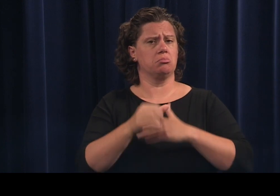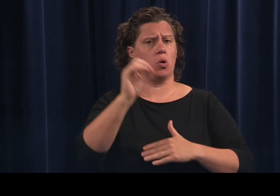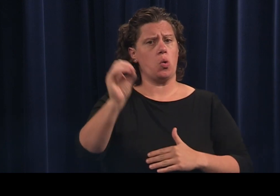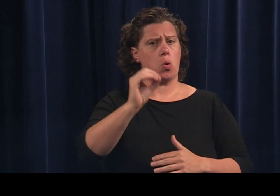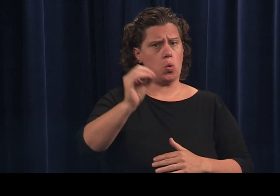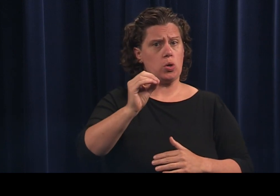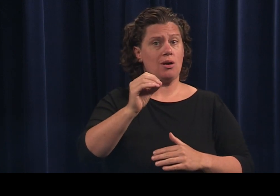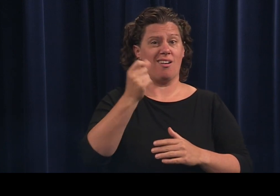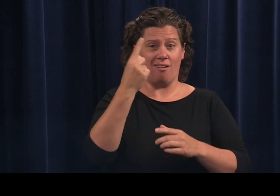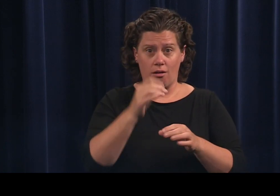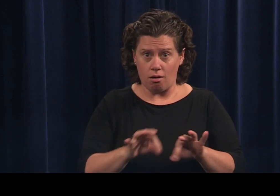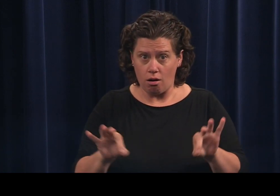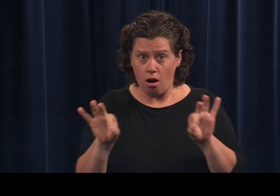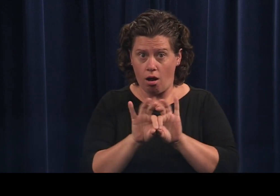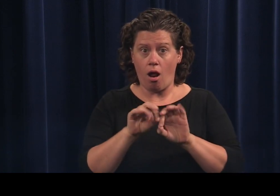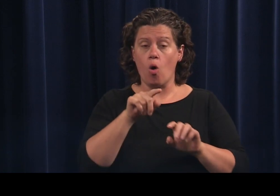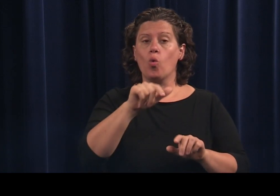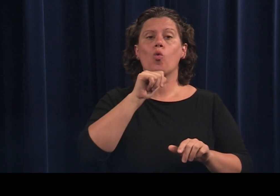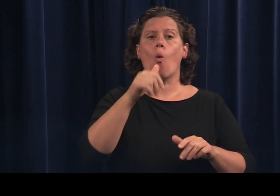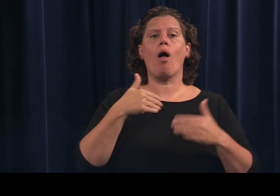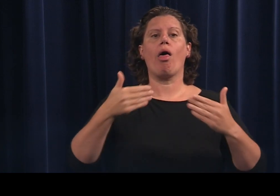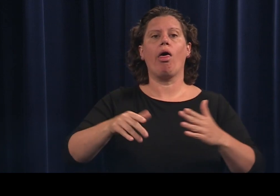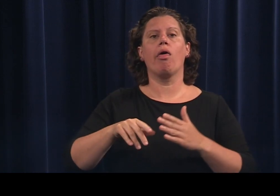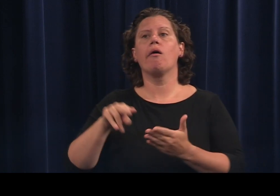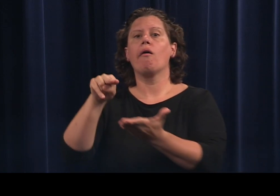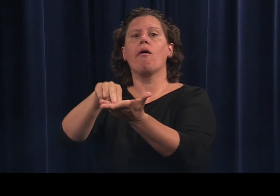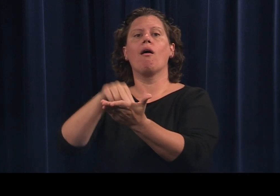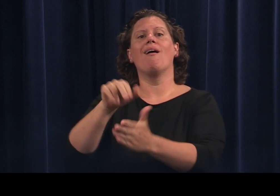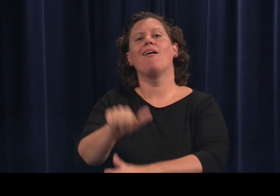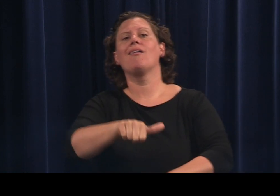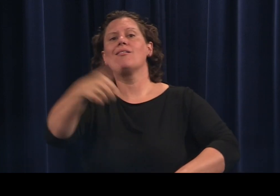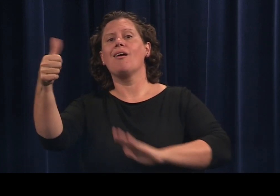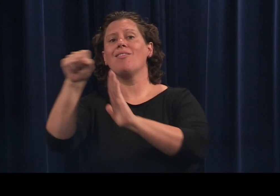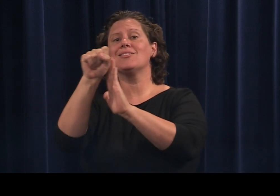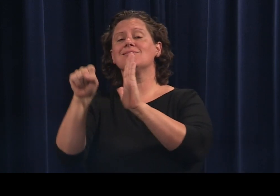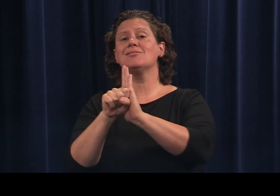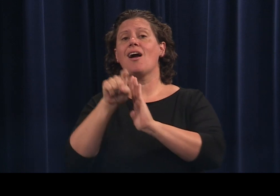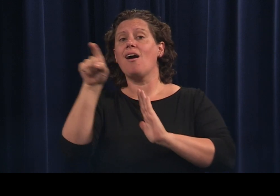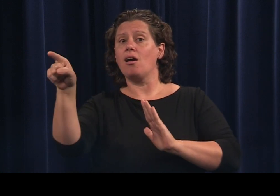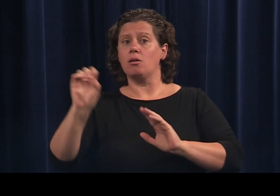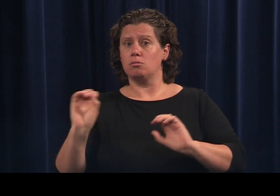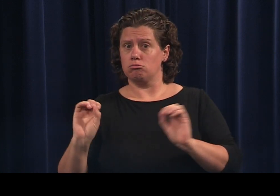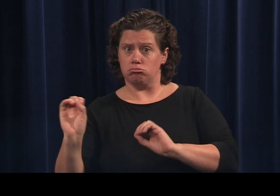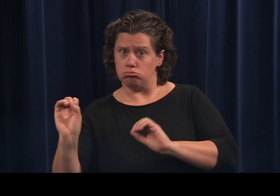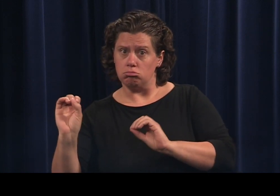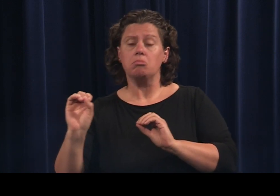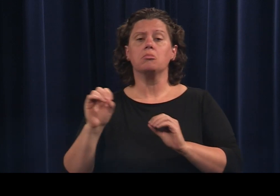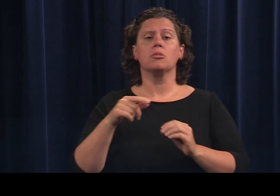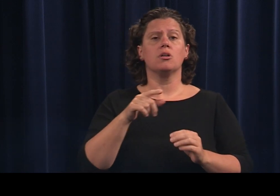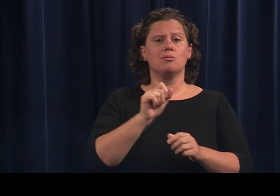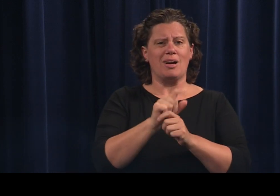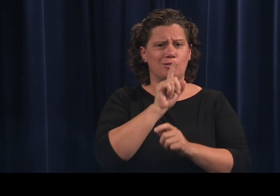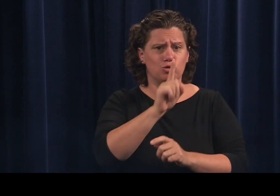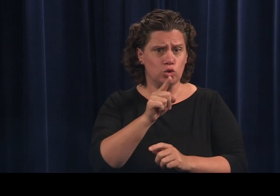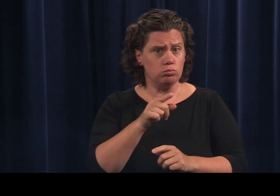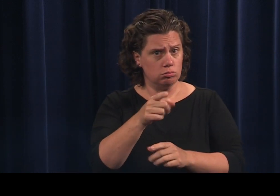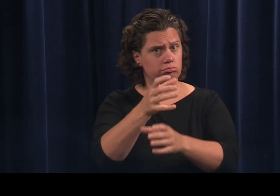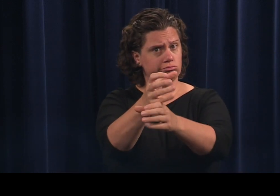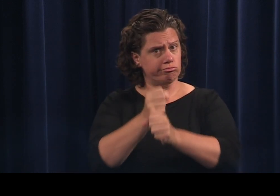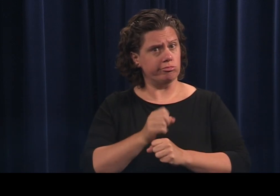you don't register in any other state. To ensure that your ballot gets to you keep